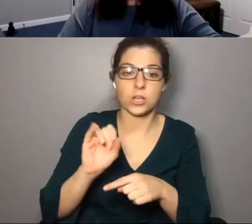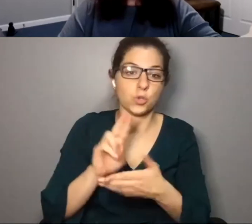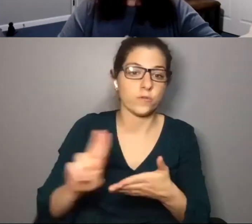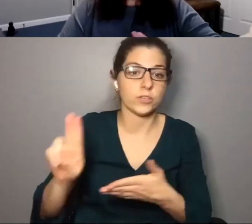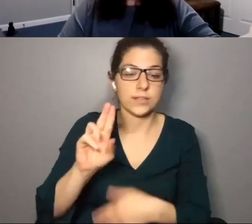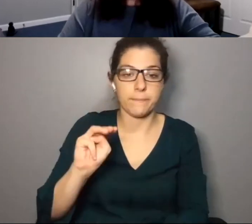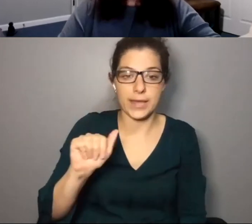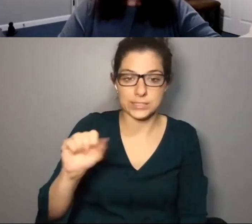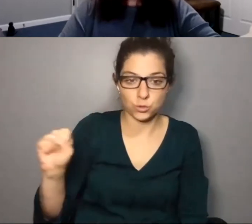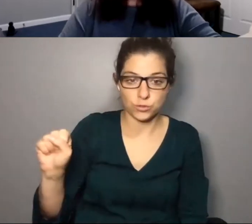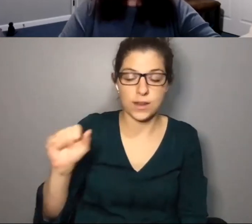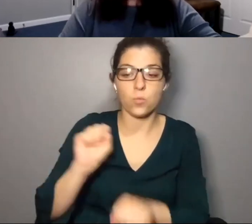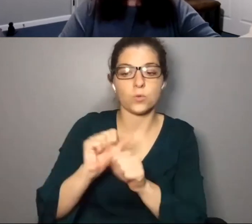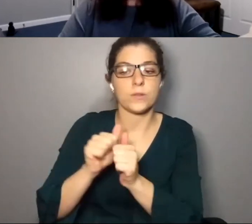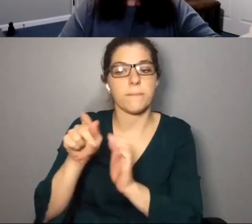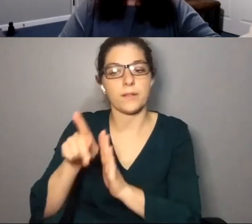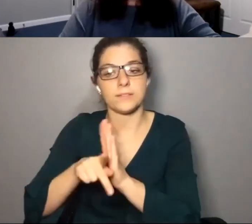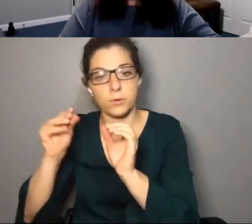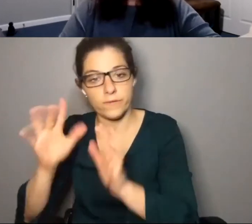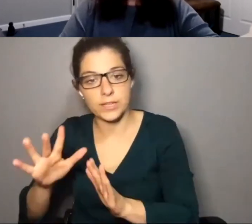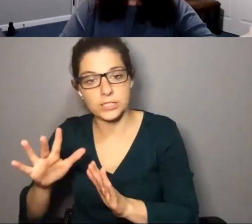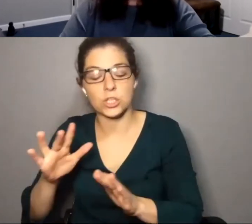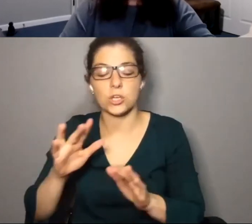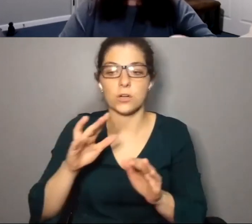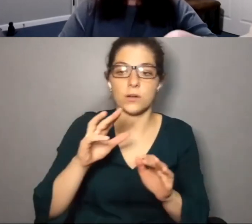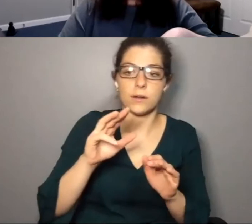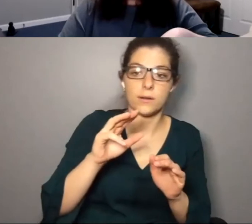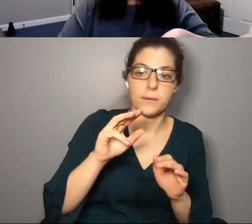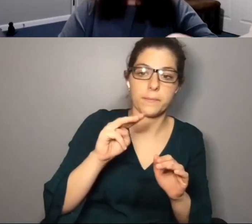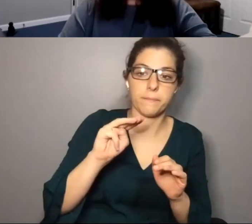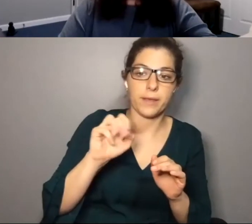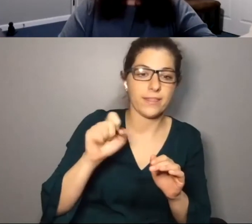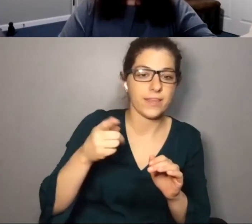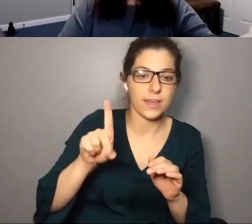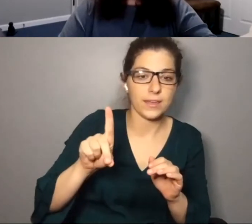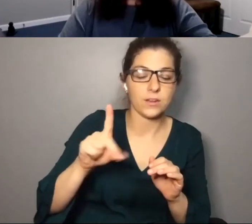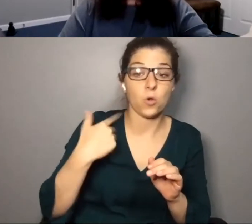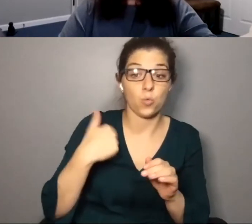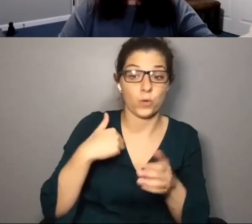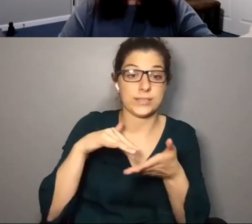research fellow at the University of Amherst. We specifically studied